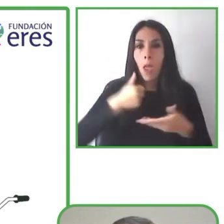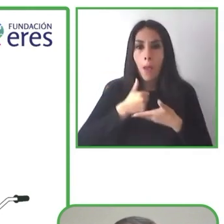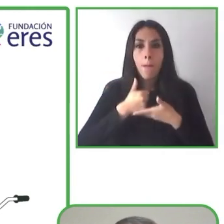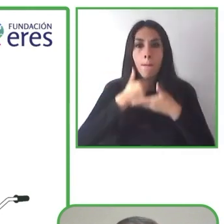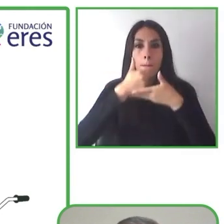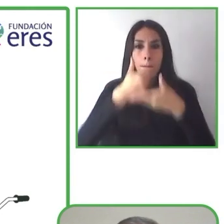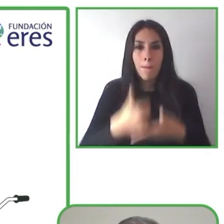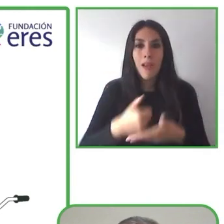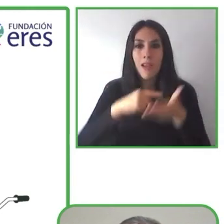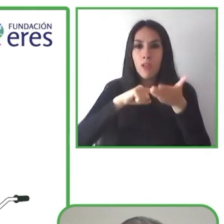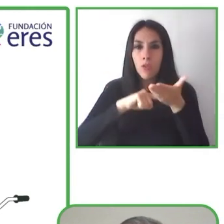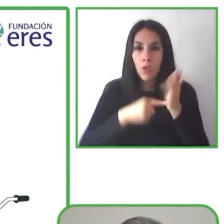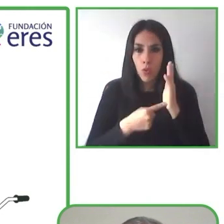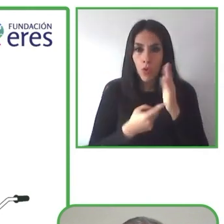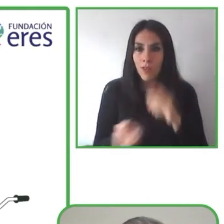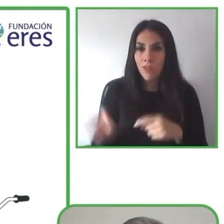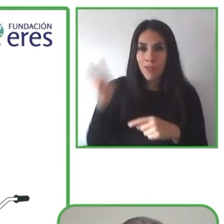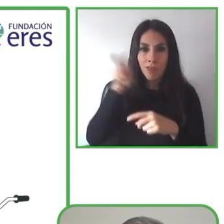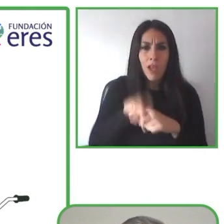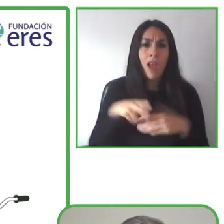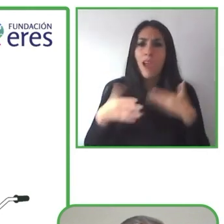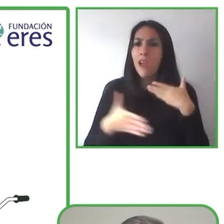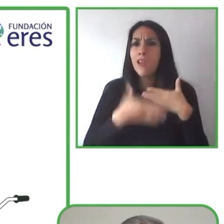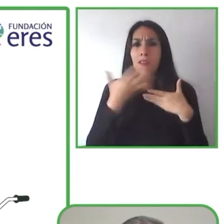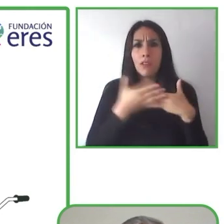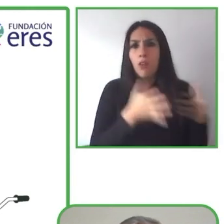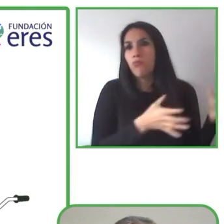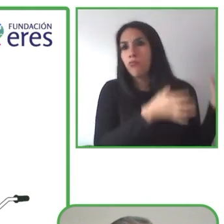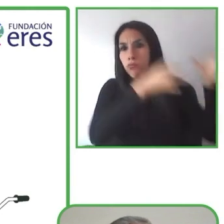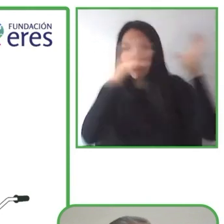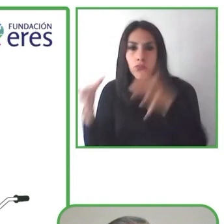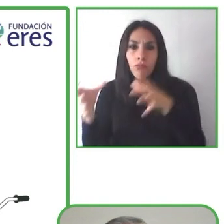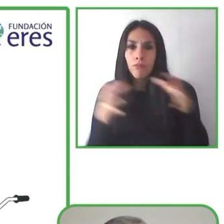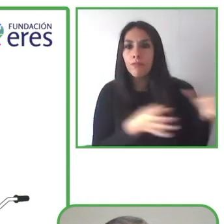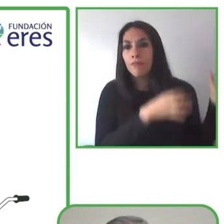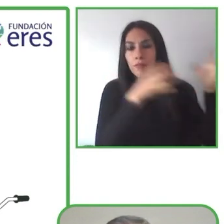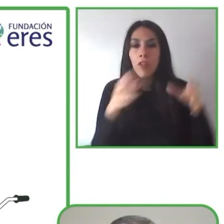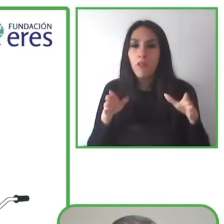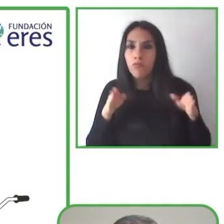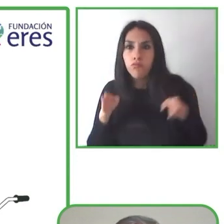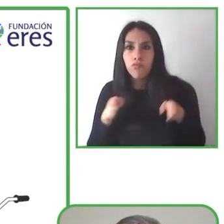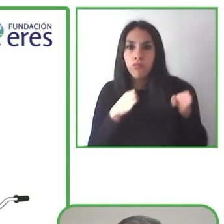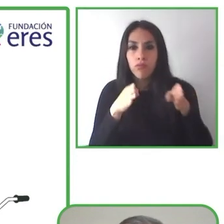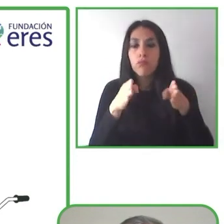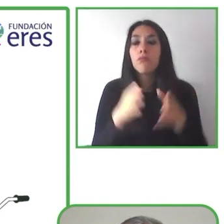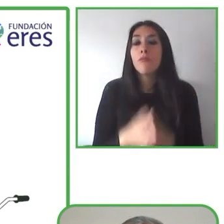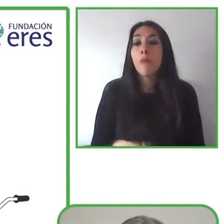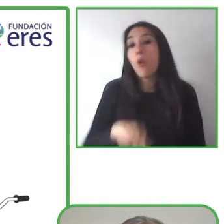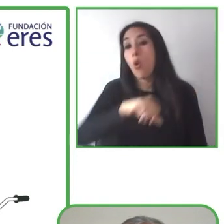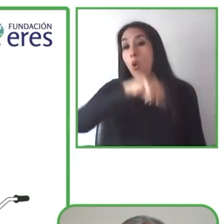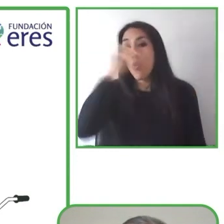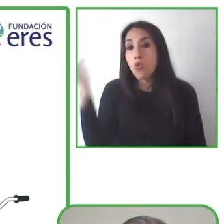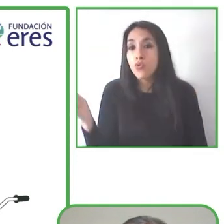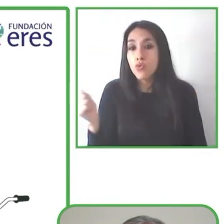are operated by two or more people who are trained in that specific role, and it offers